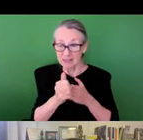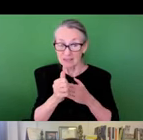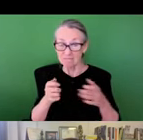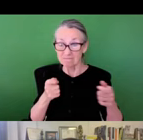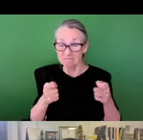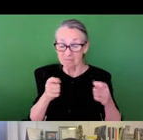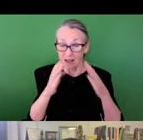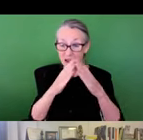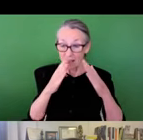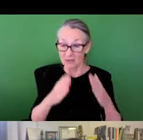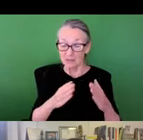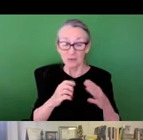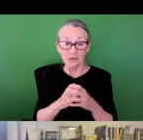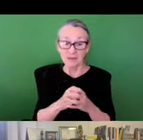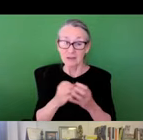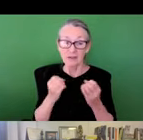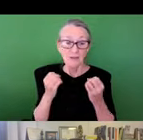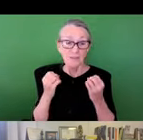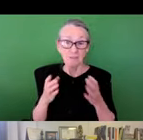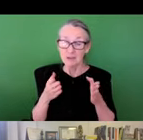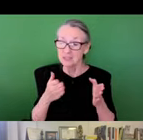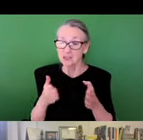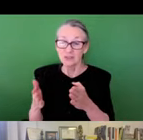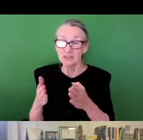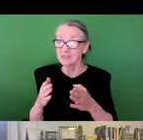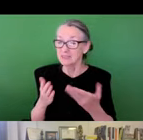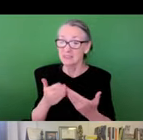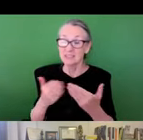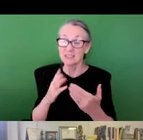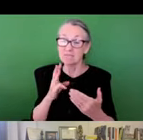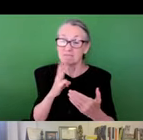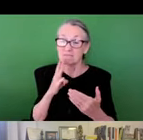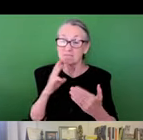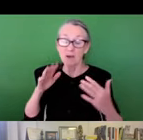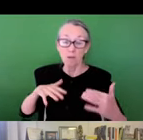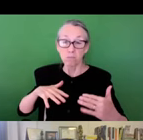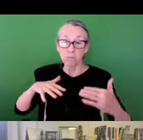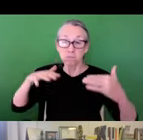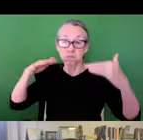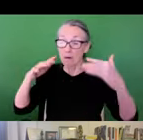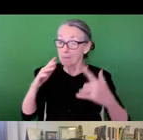Or where women headed households or multifamily housing stock are surrounded by bad Street and influence all